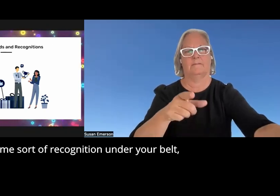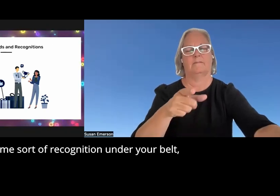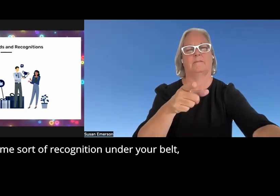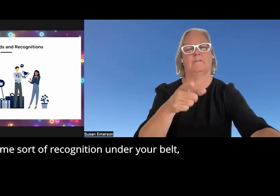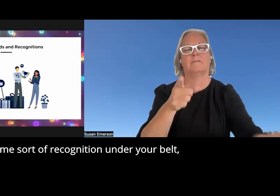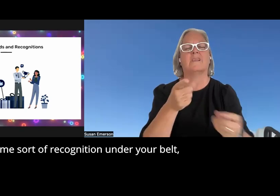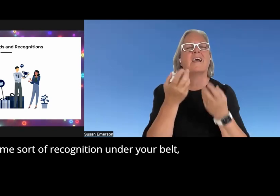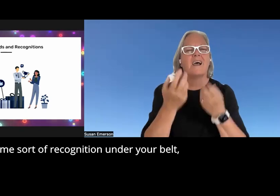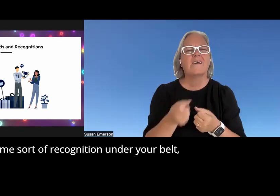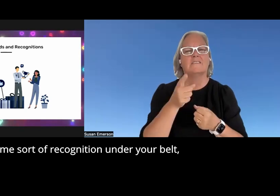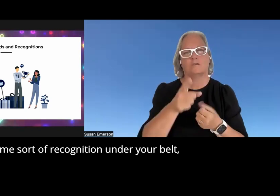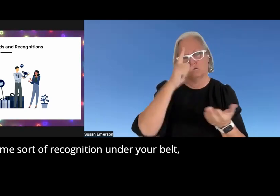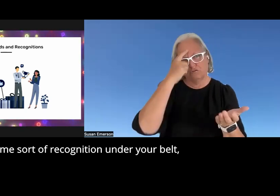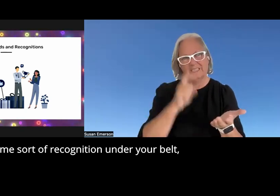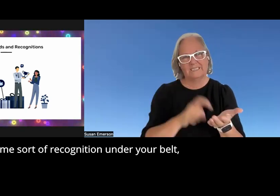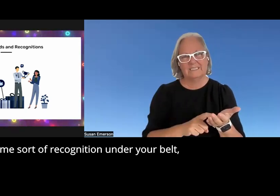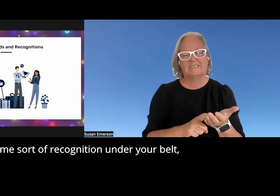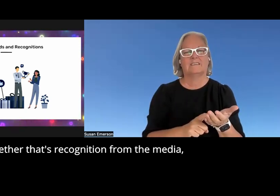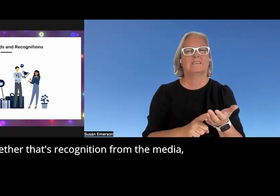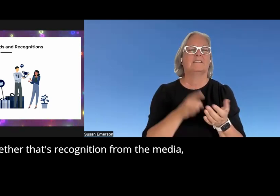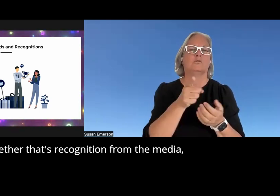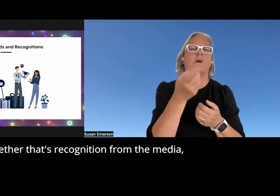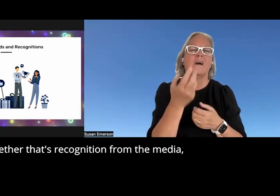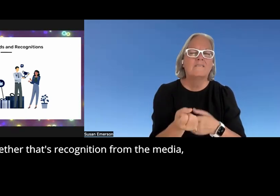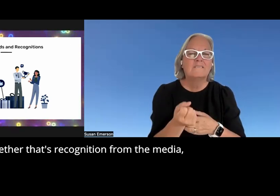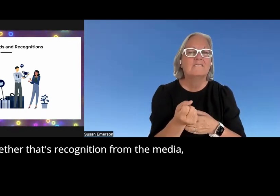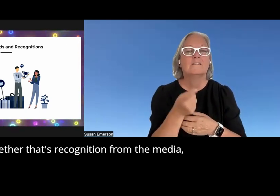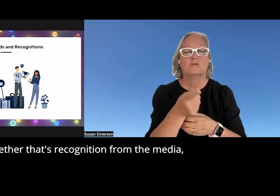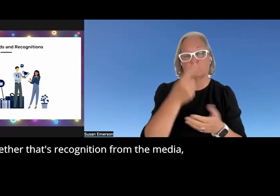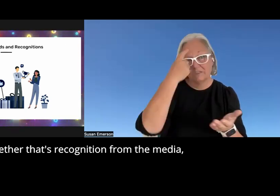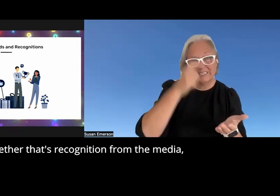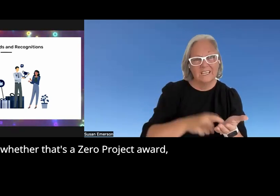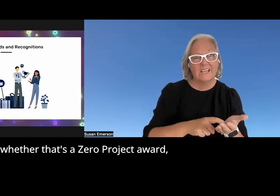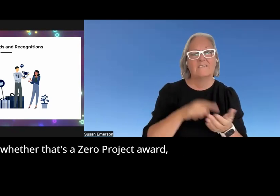some sort of recognition under your belt whether that's recognition from the media whether that's